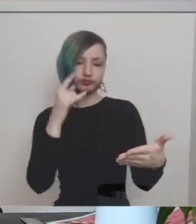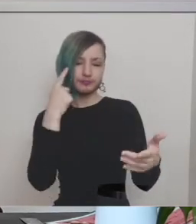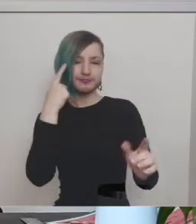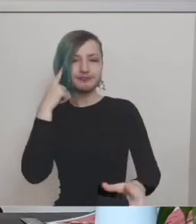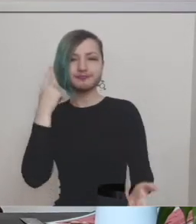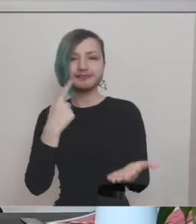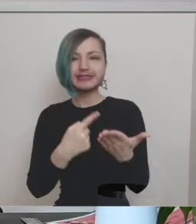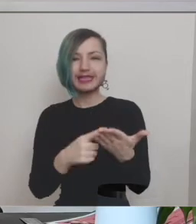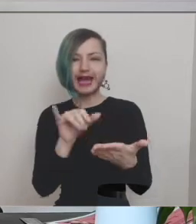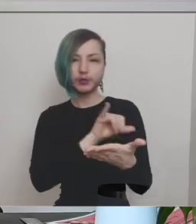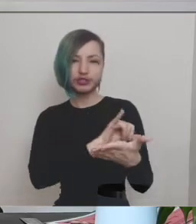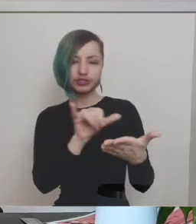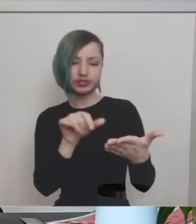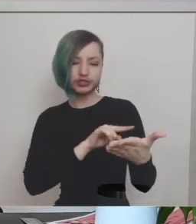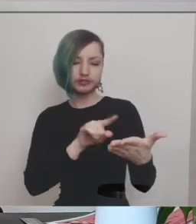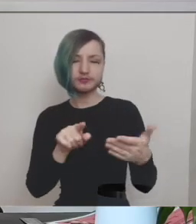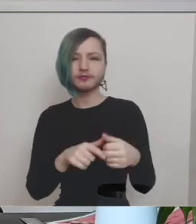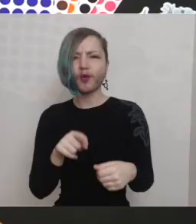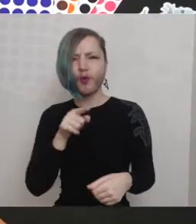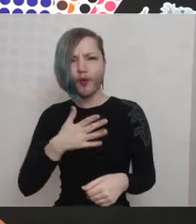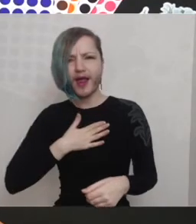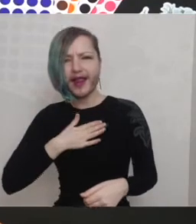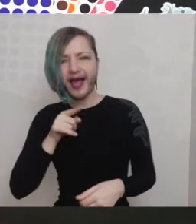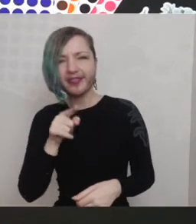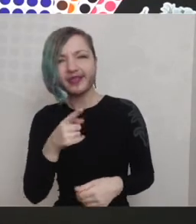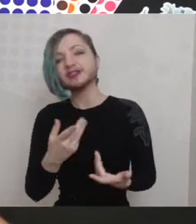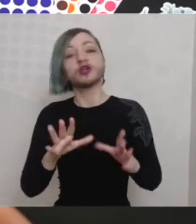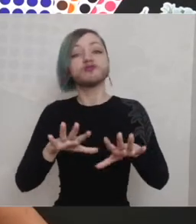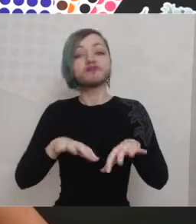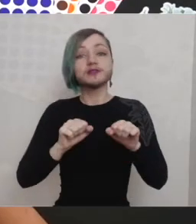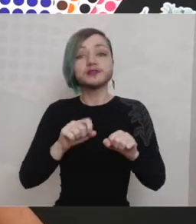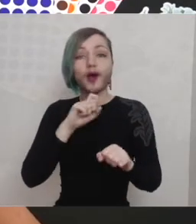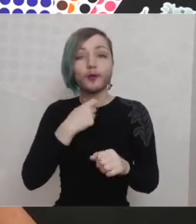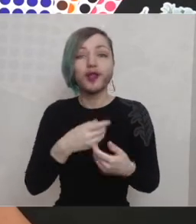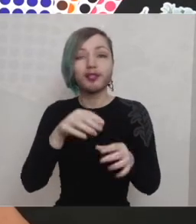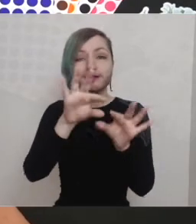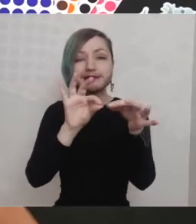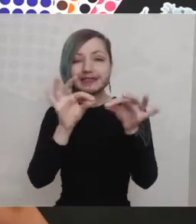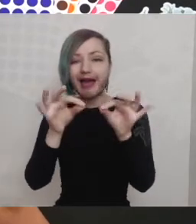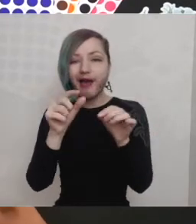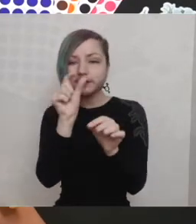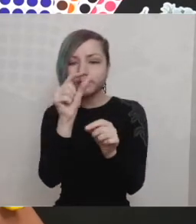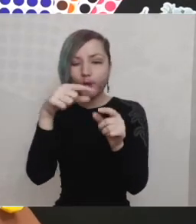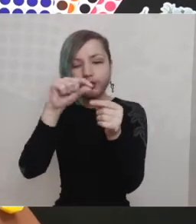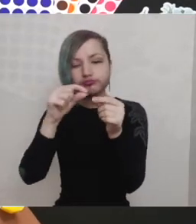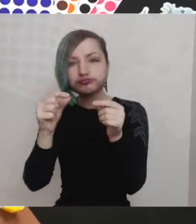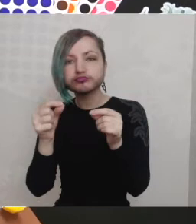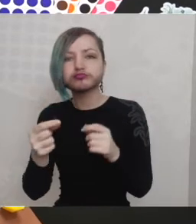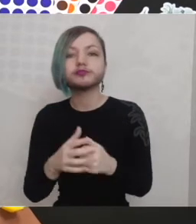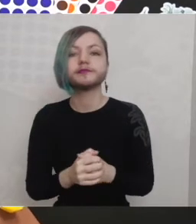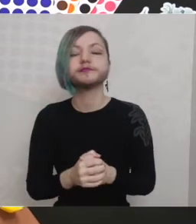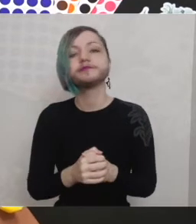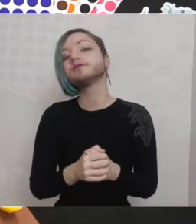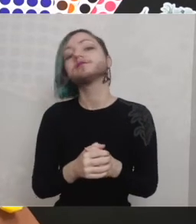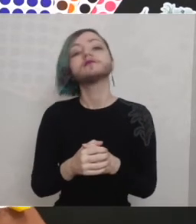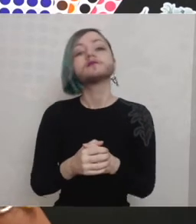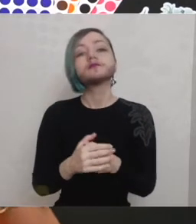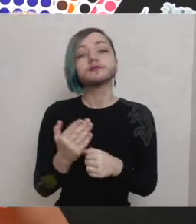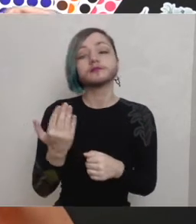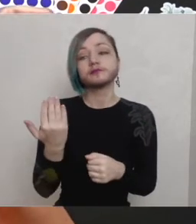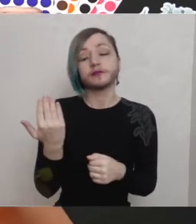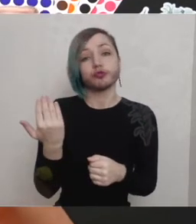so i'm going to get started with just tearing out tiny sections more recently my work has included